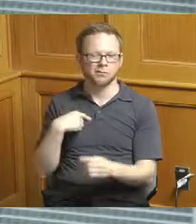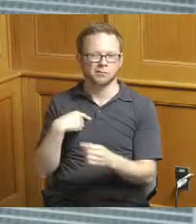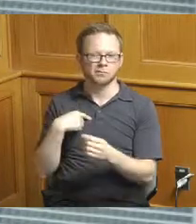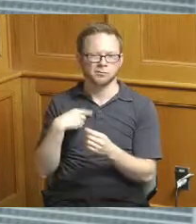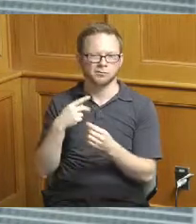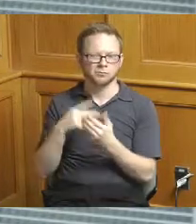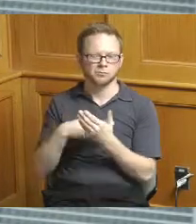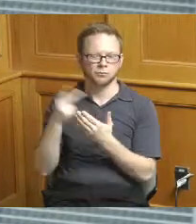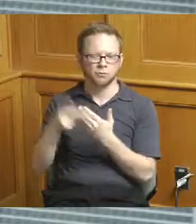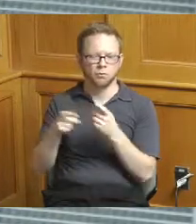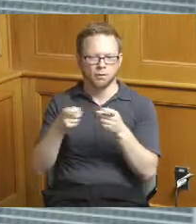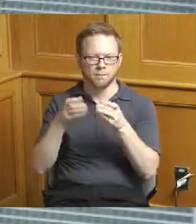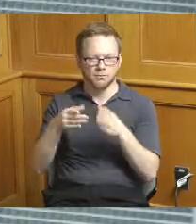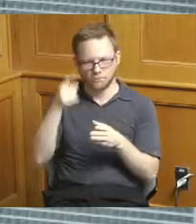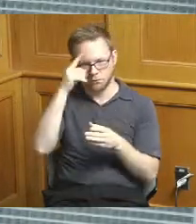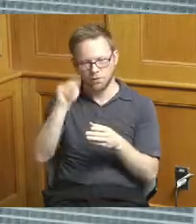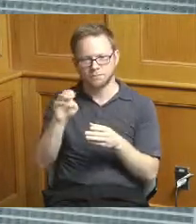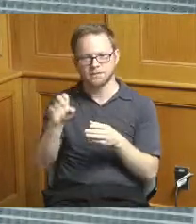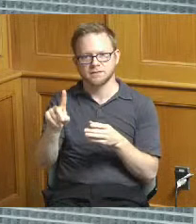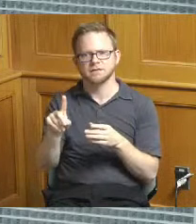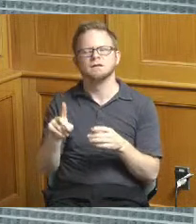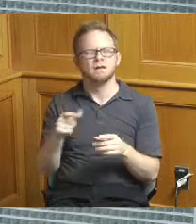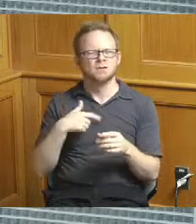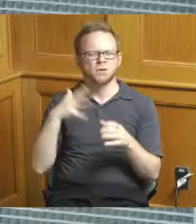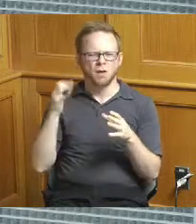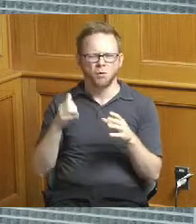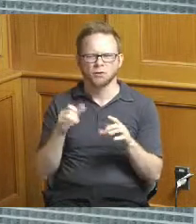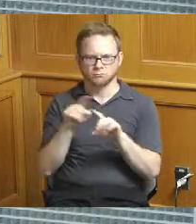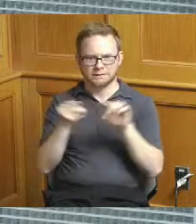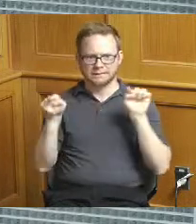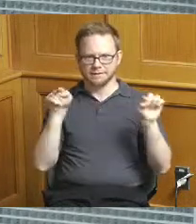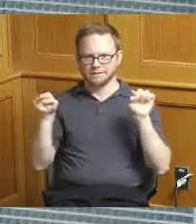when we talk about completion of projects that is distinctly different than when we look at the CIP